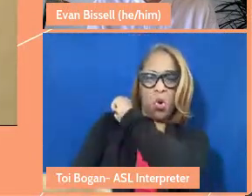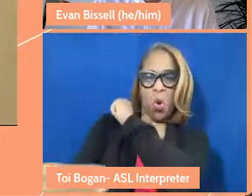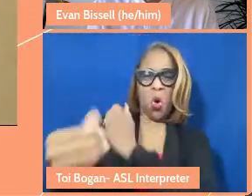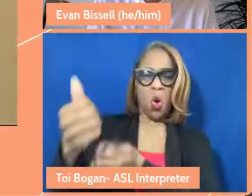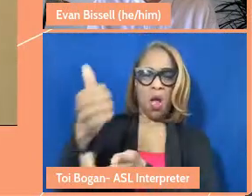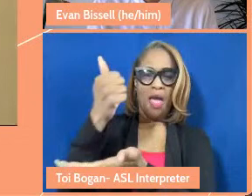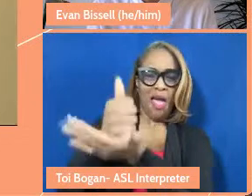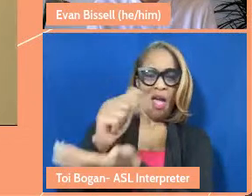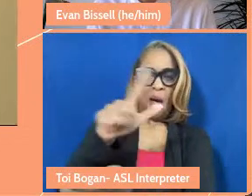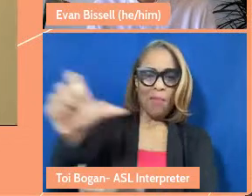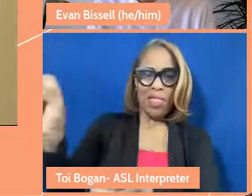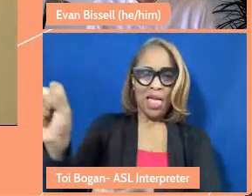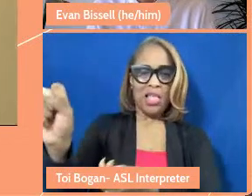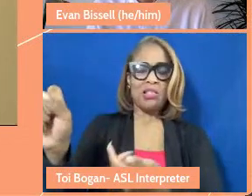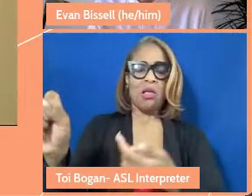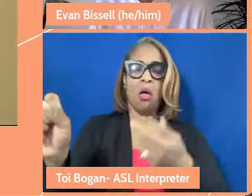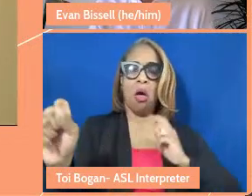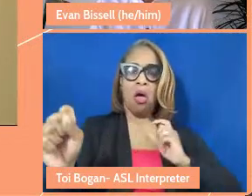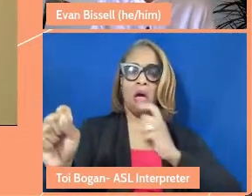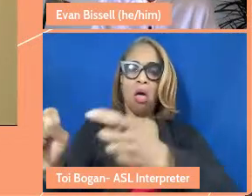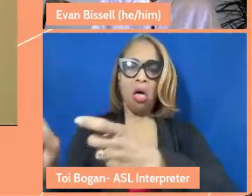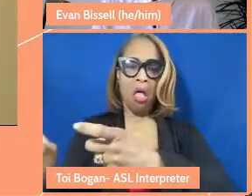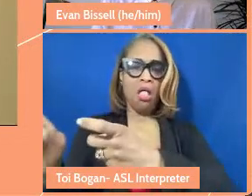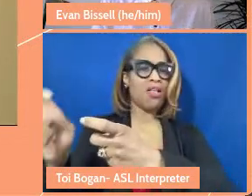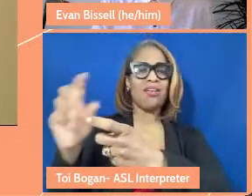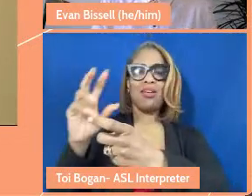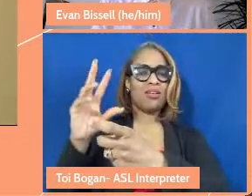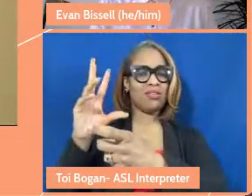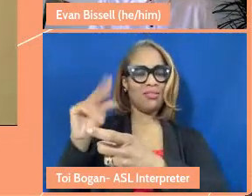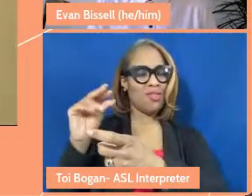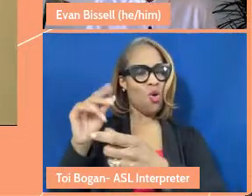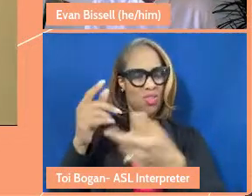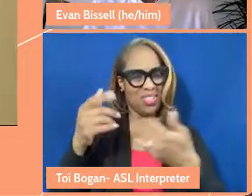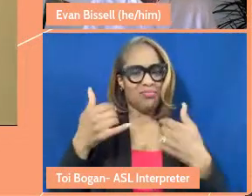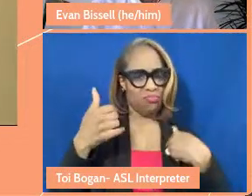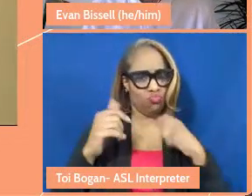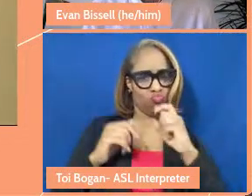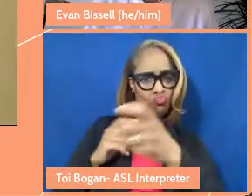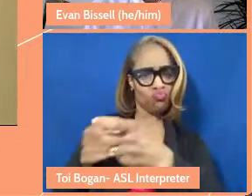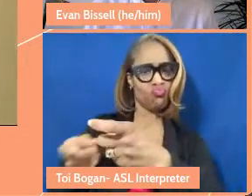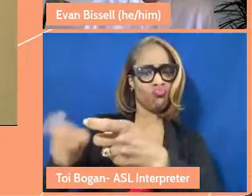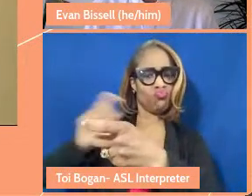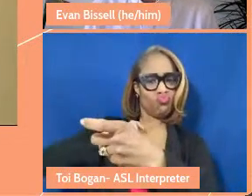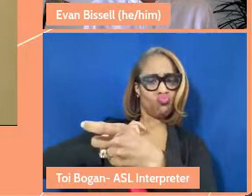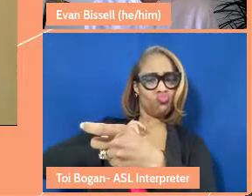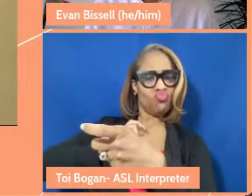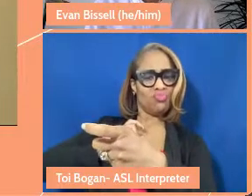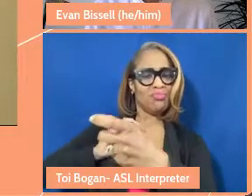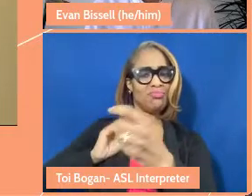just a matter of that these equities are in place if they don't give them the access.